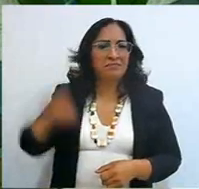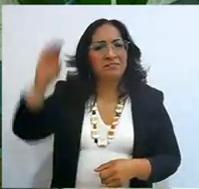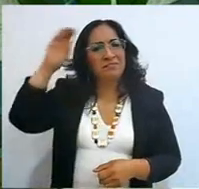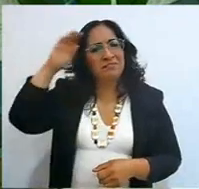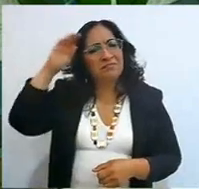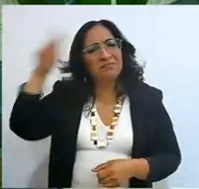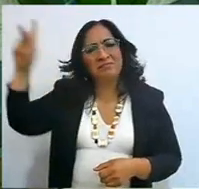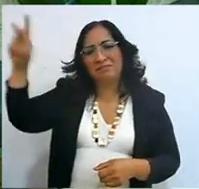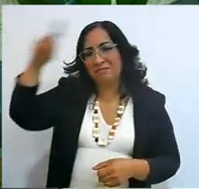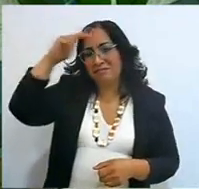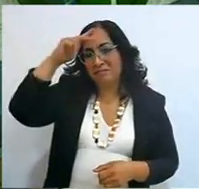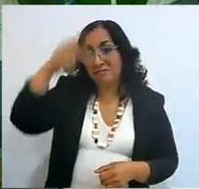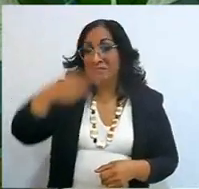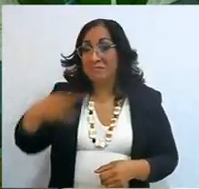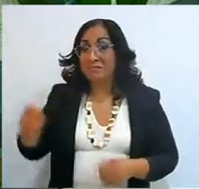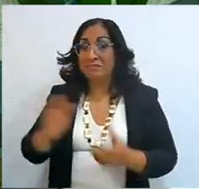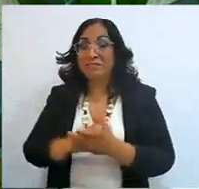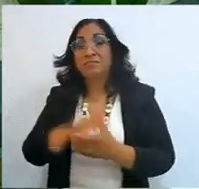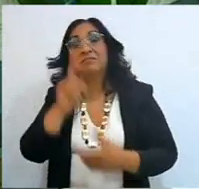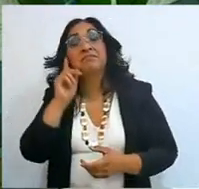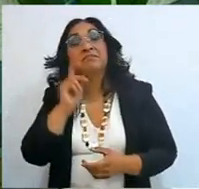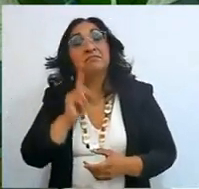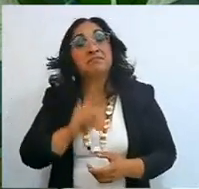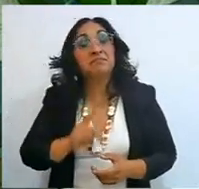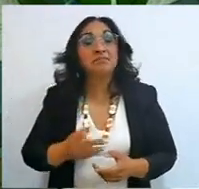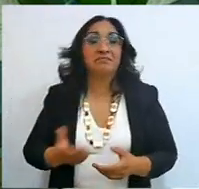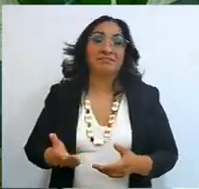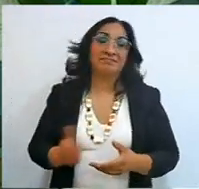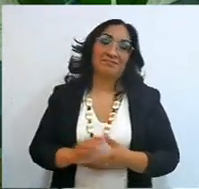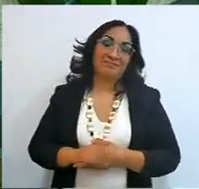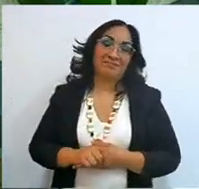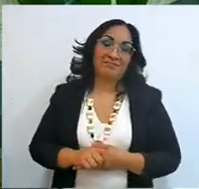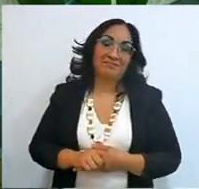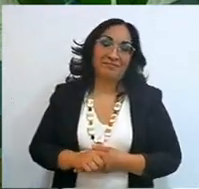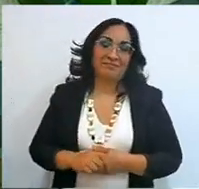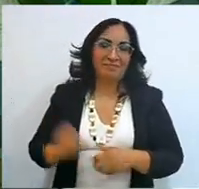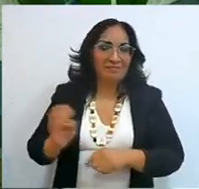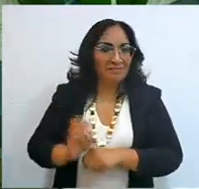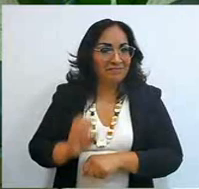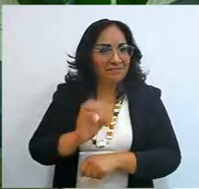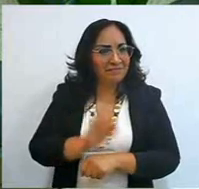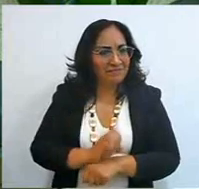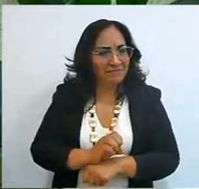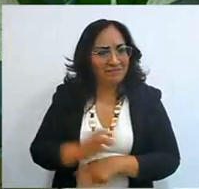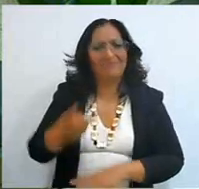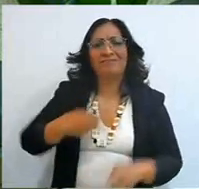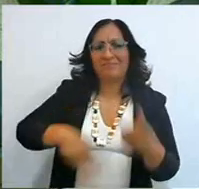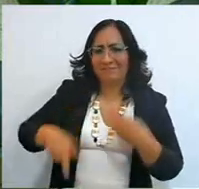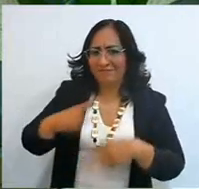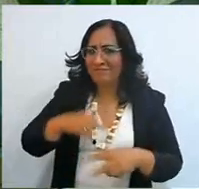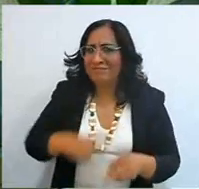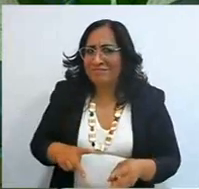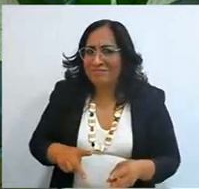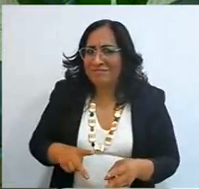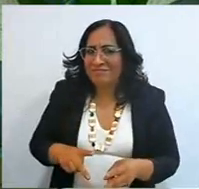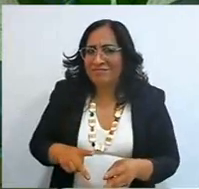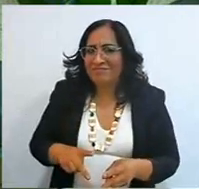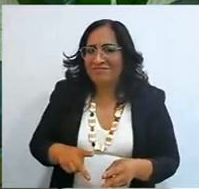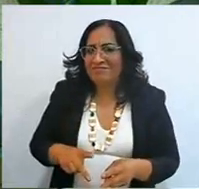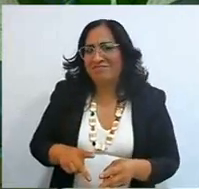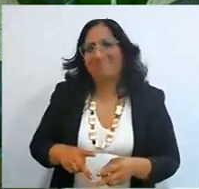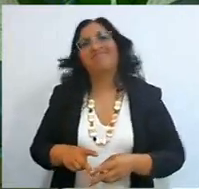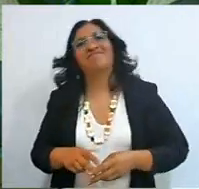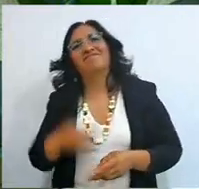I had listened to them on a cassette, Imagine the time, then I attended and I was ready,